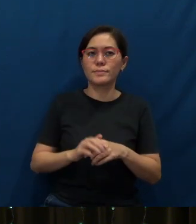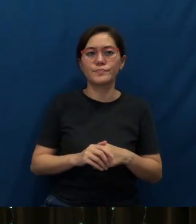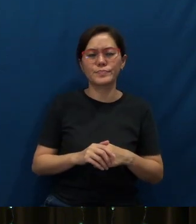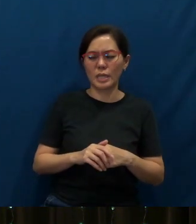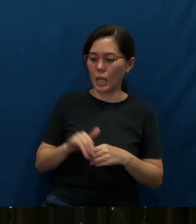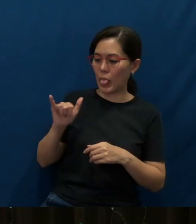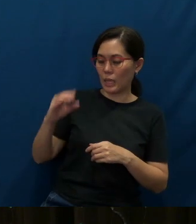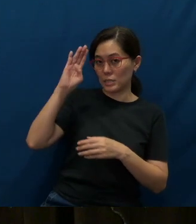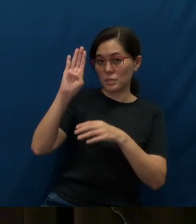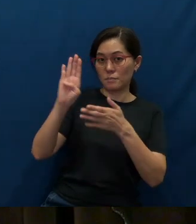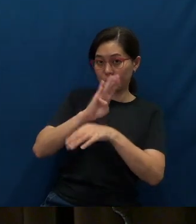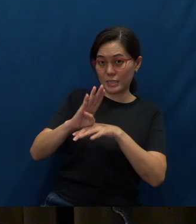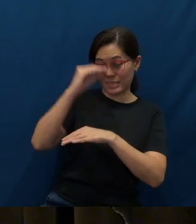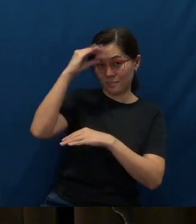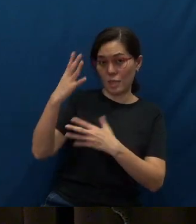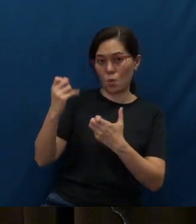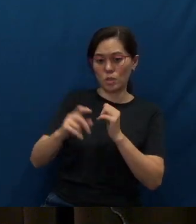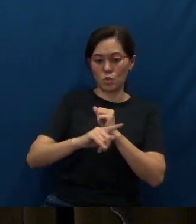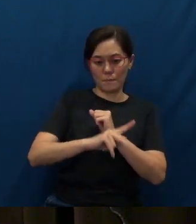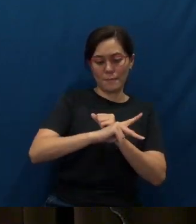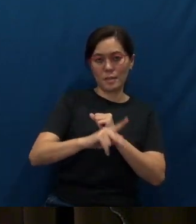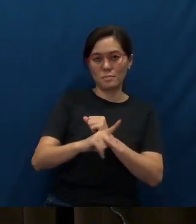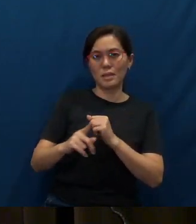He wanted to publicize some part of his business,